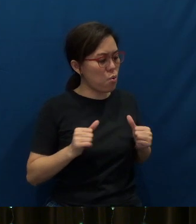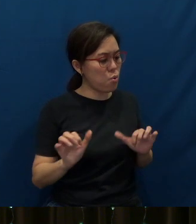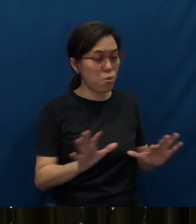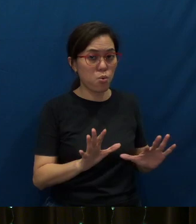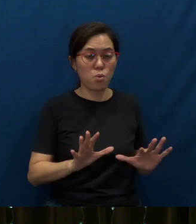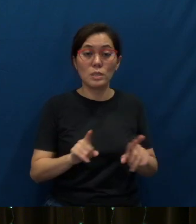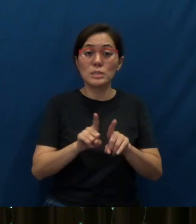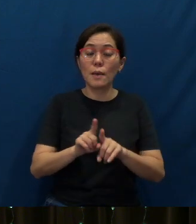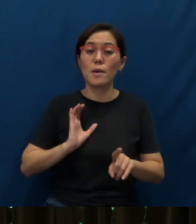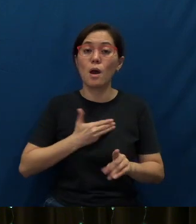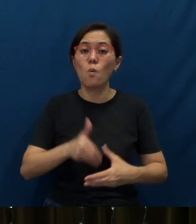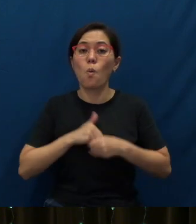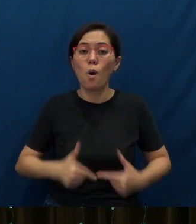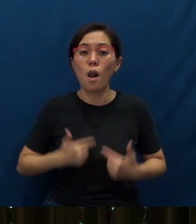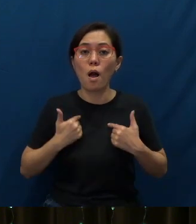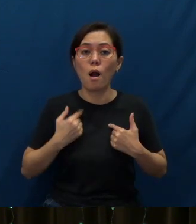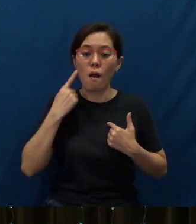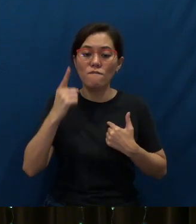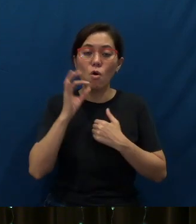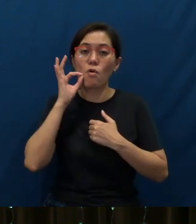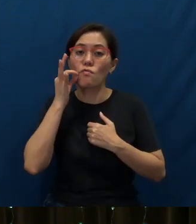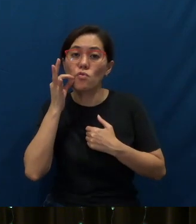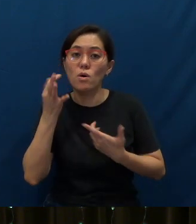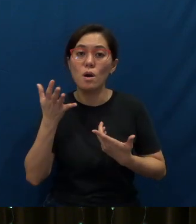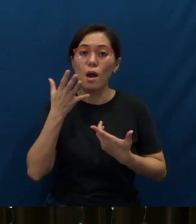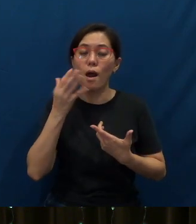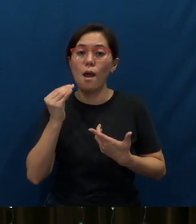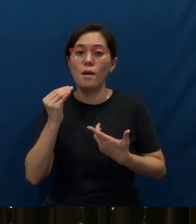lives, for the fruit and the character of the Spirit